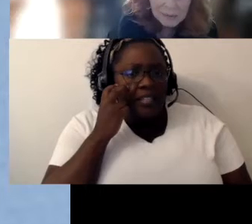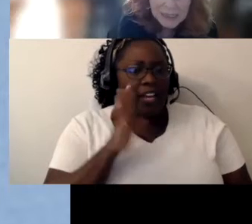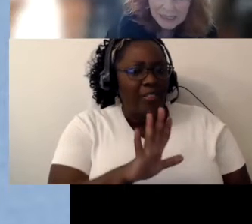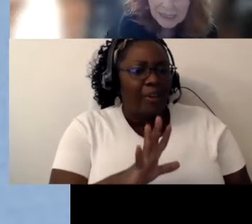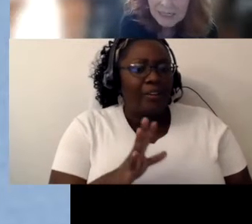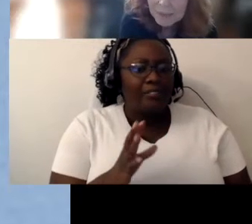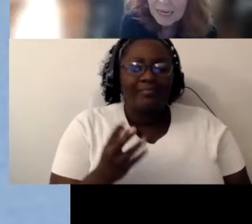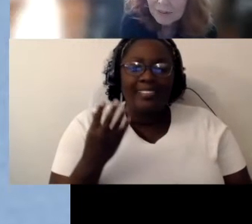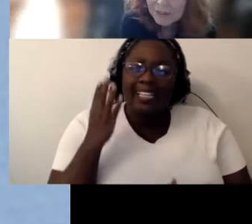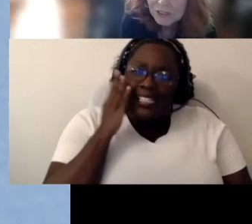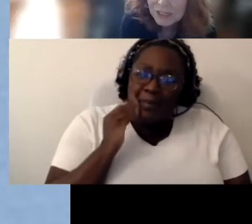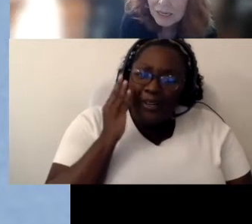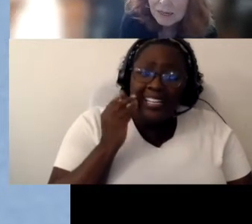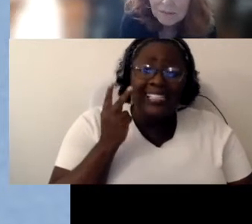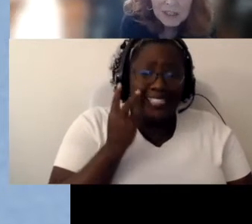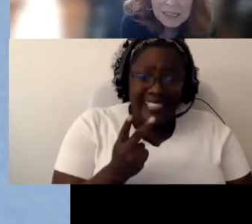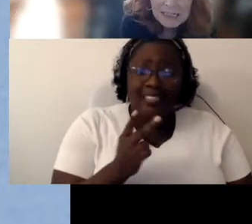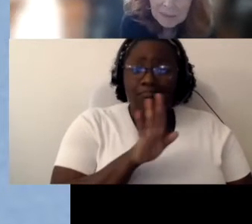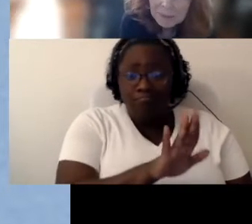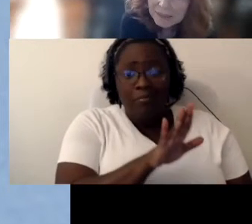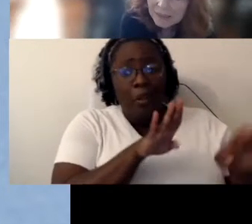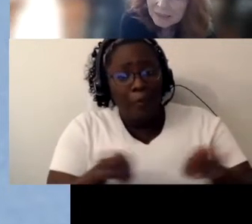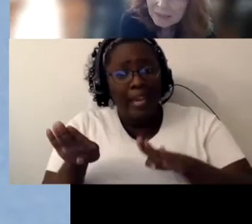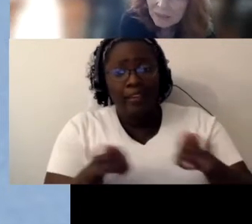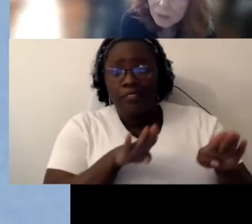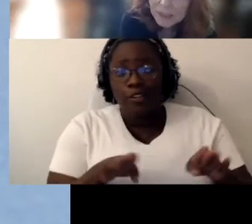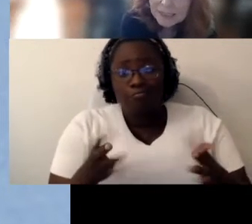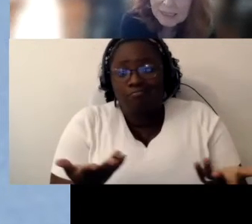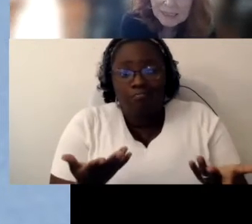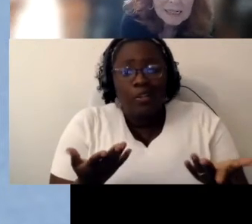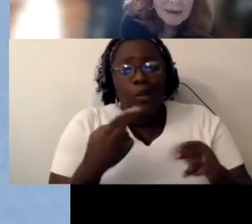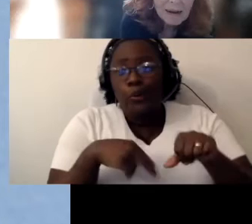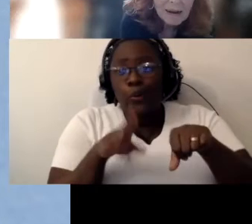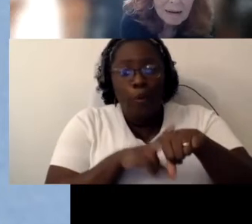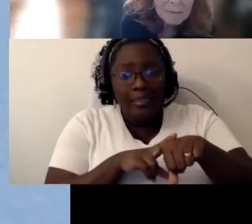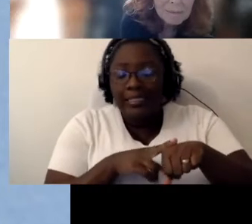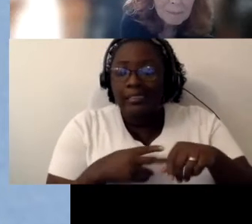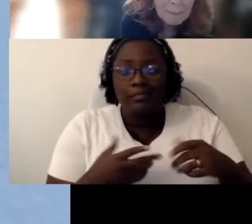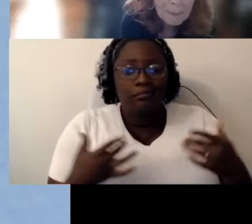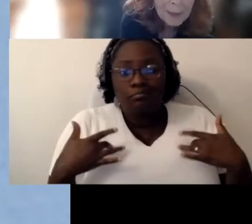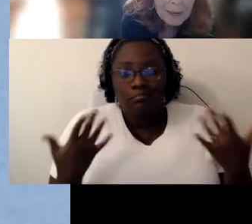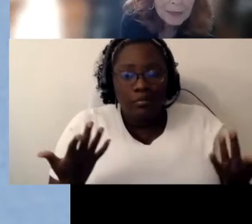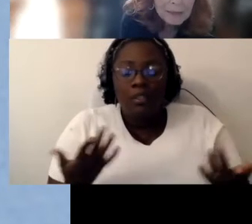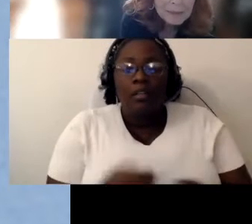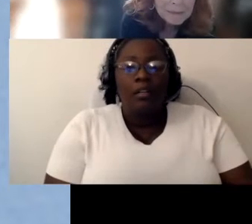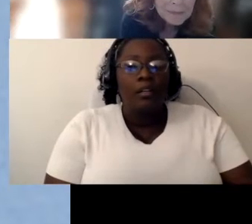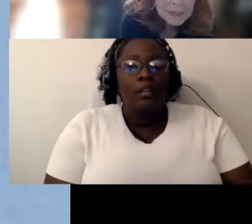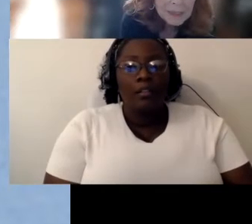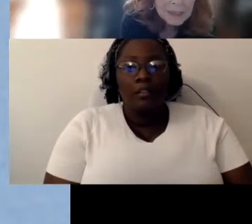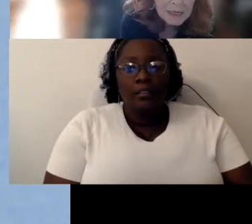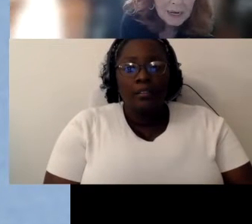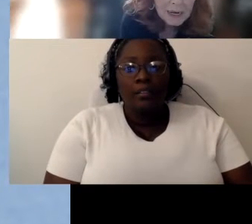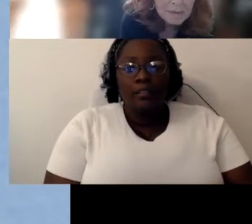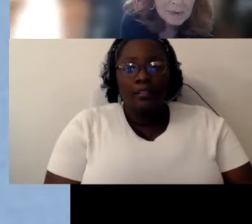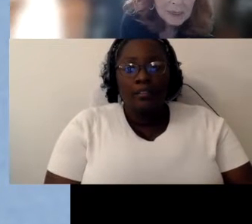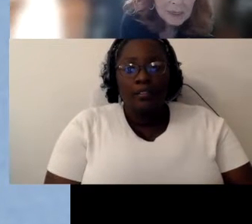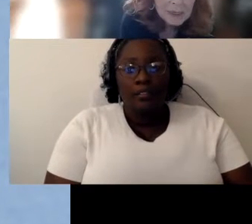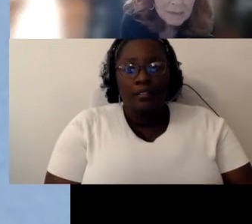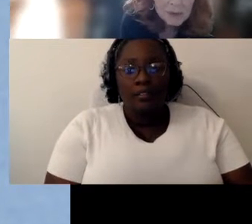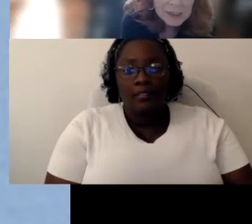and we see behaviors, very typically we see um